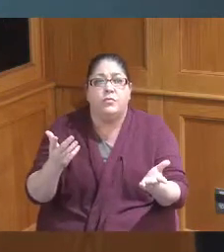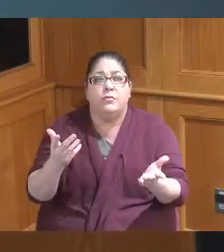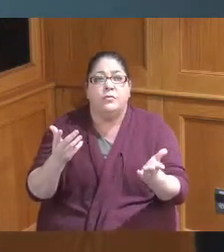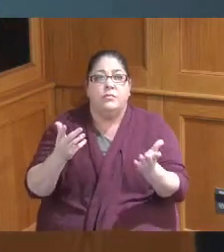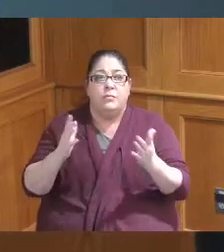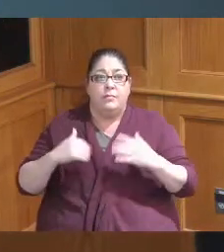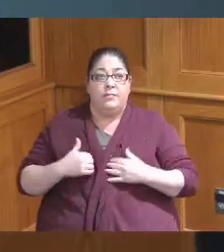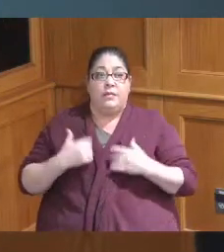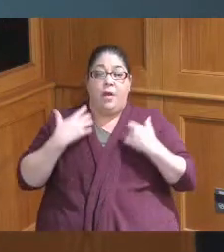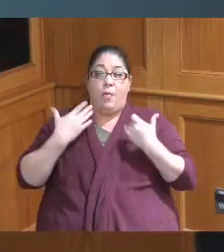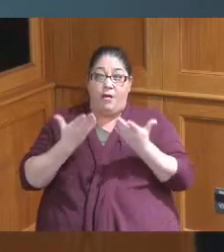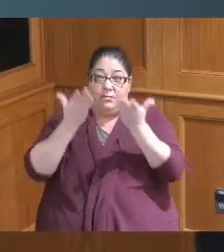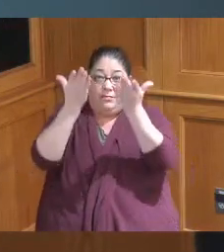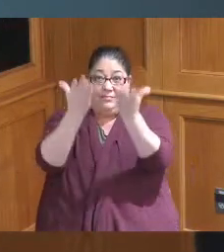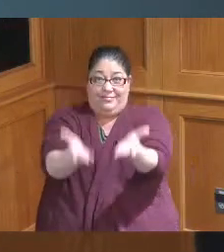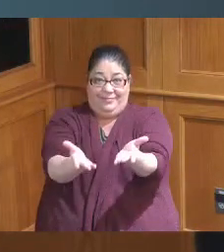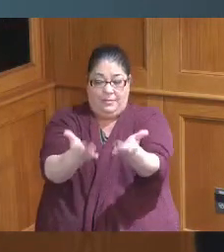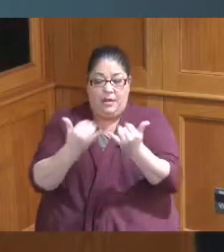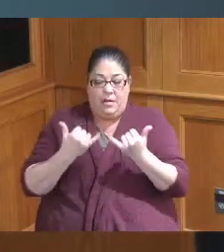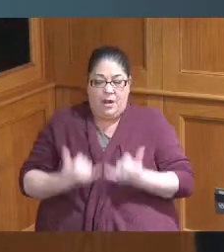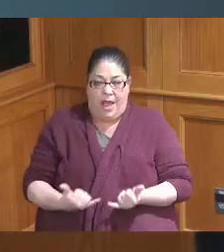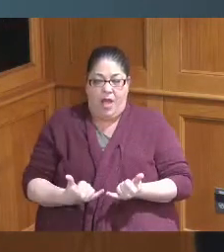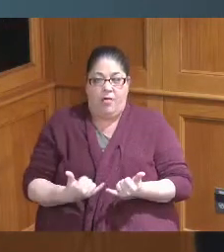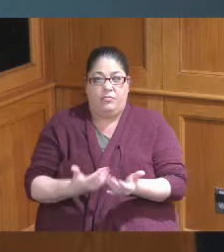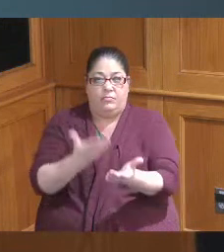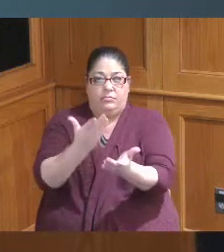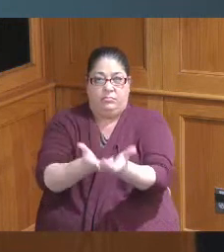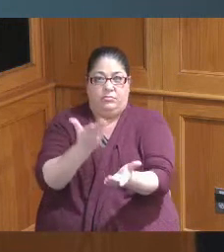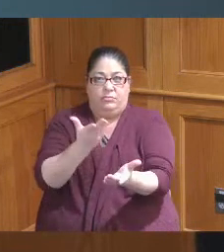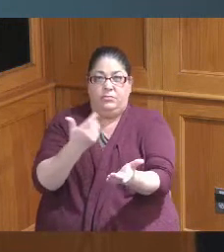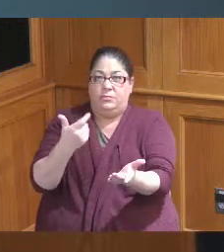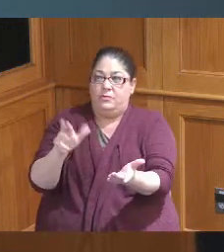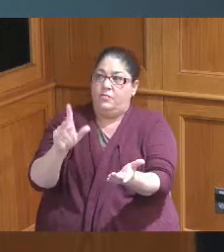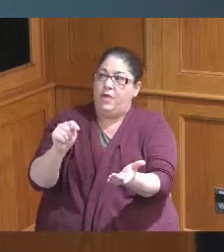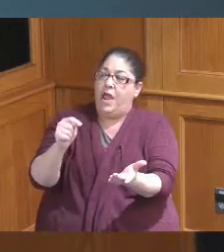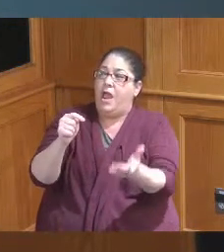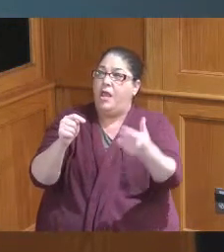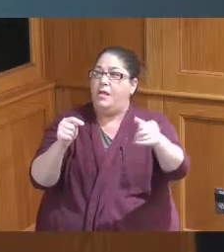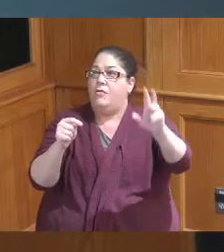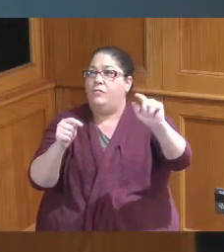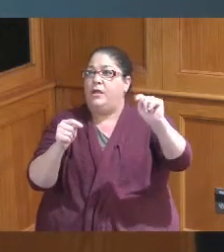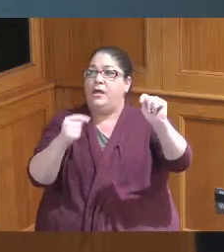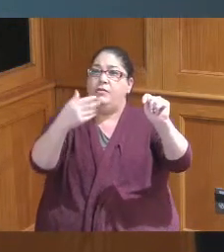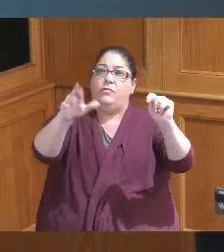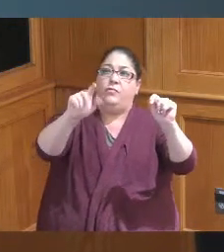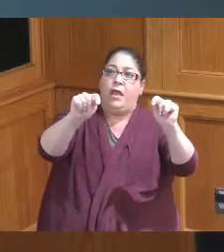that as we're doing all these things we've got a lot of Grants going on I'm the type of person I'm